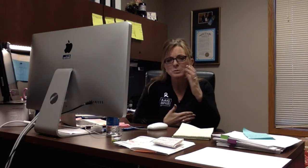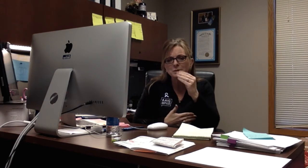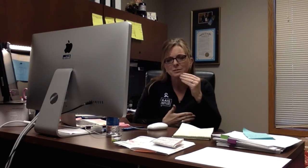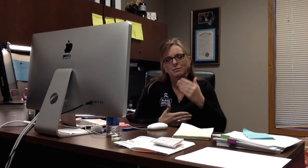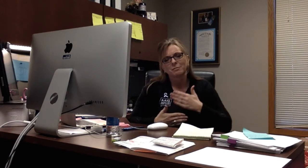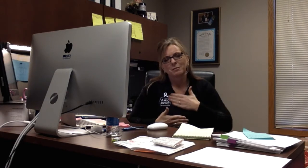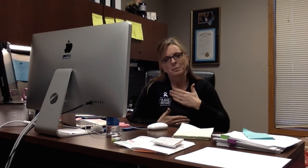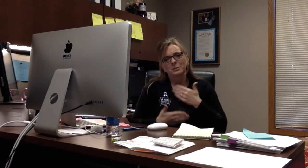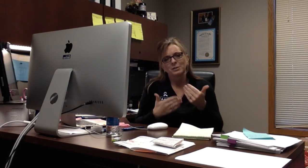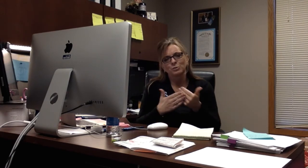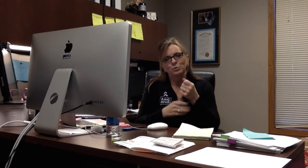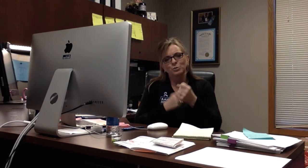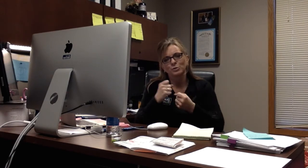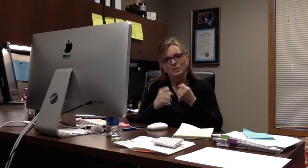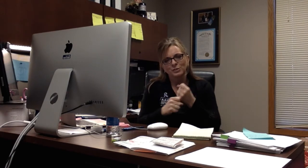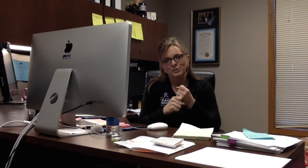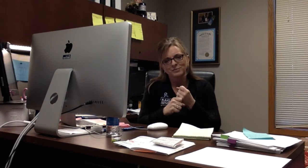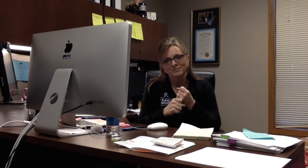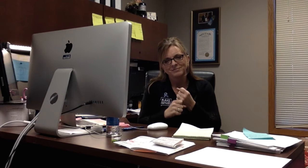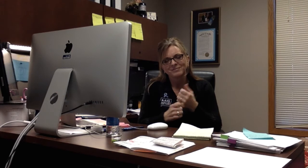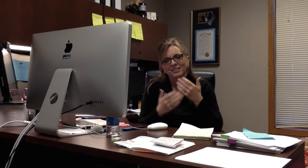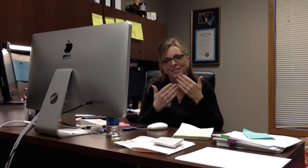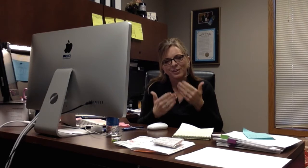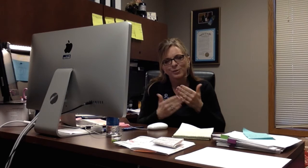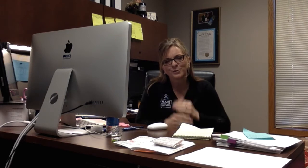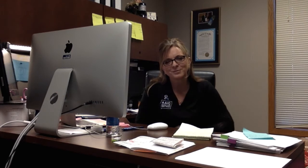Merry Christmas and Happy New Year. Thank you!